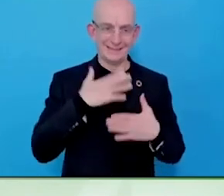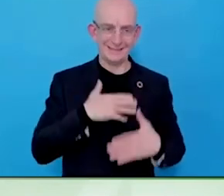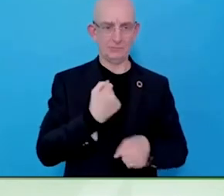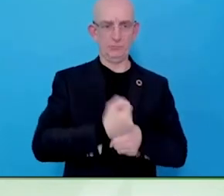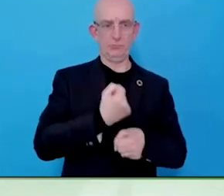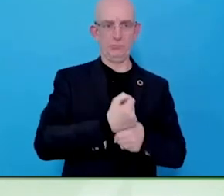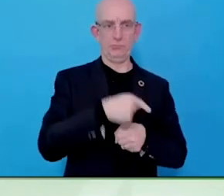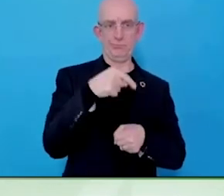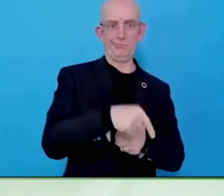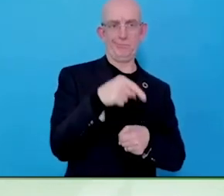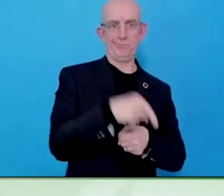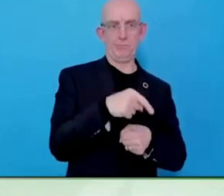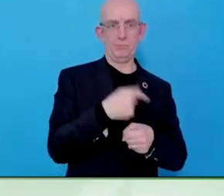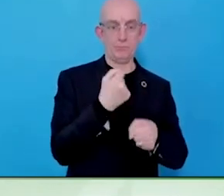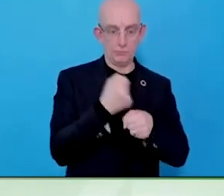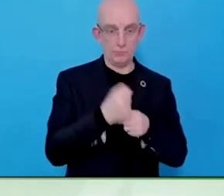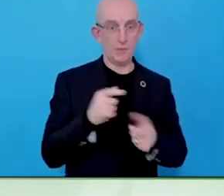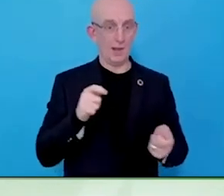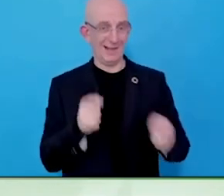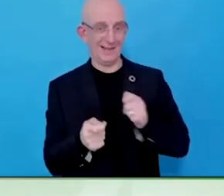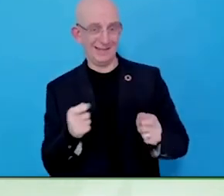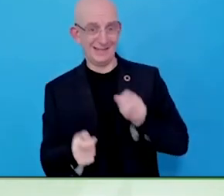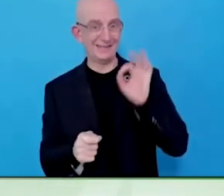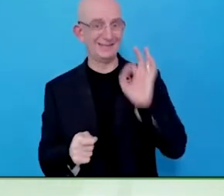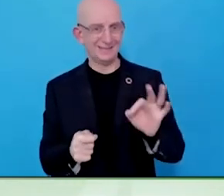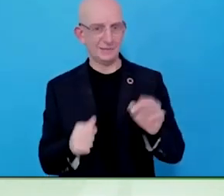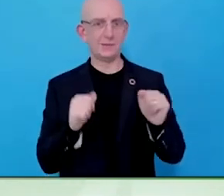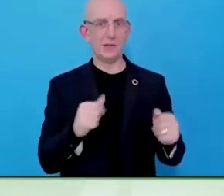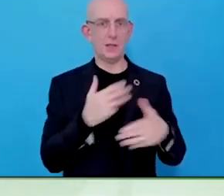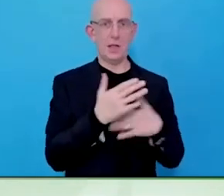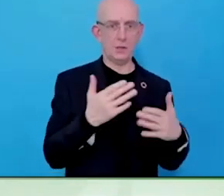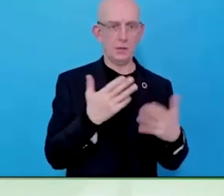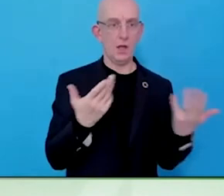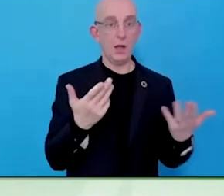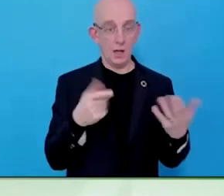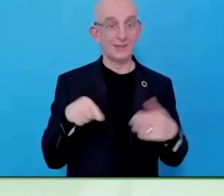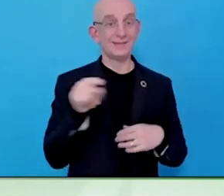Indonesia, Brazil or New York, it is not working properly, is it?